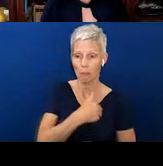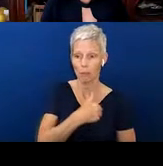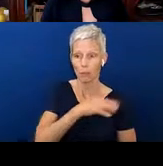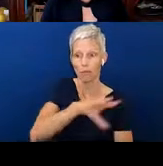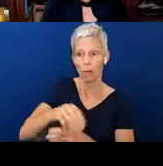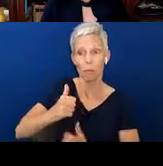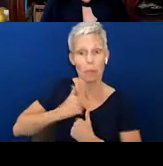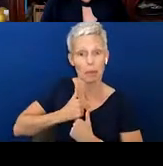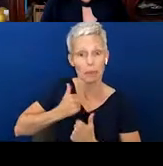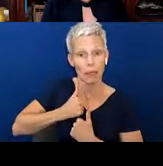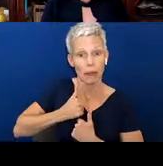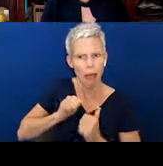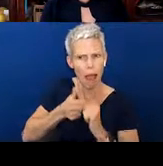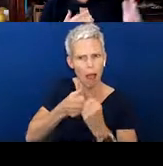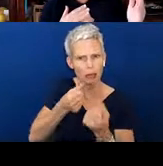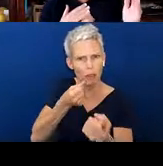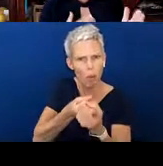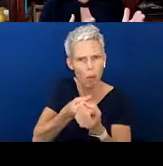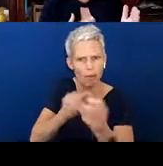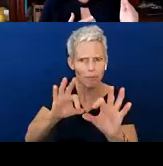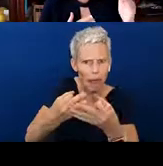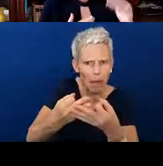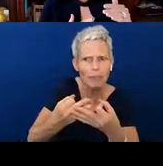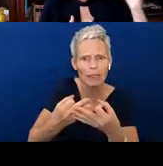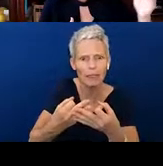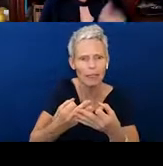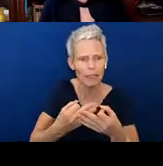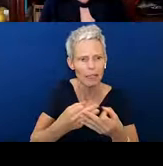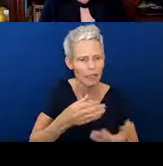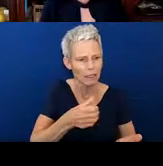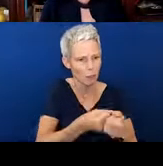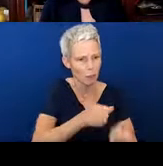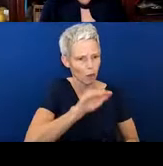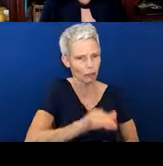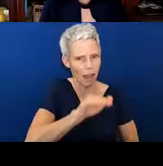So, how do you support your family and your child as you may move station? We